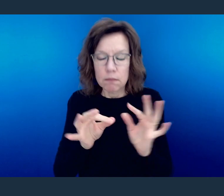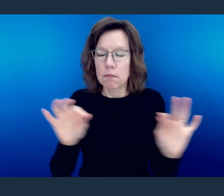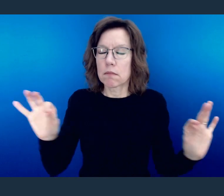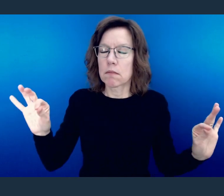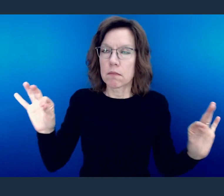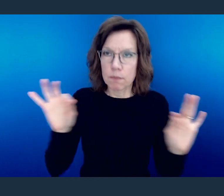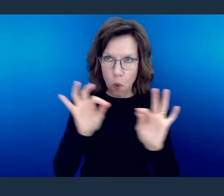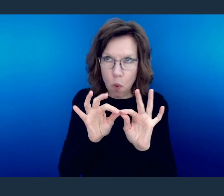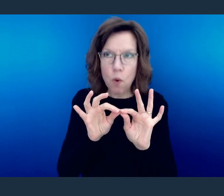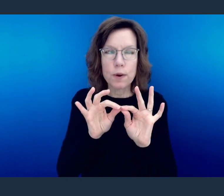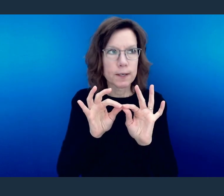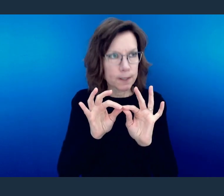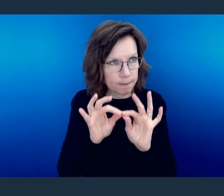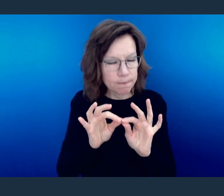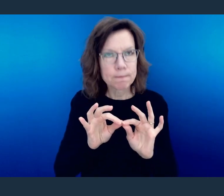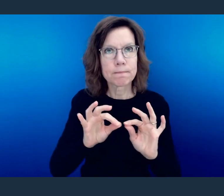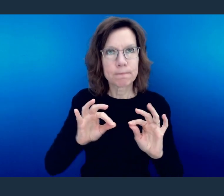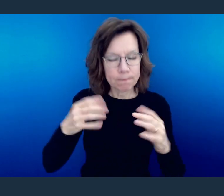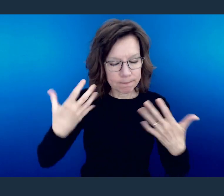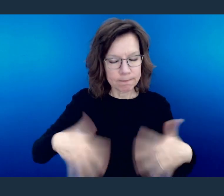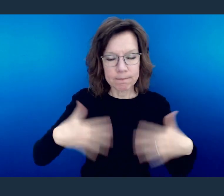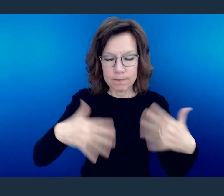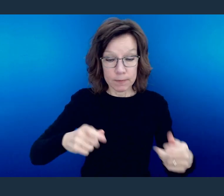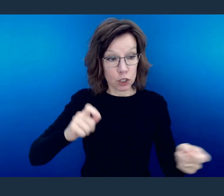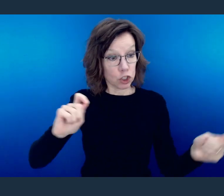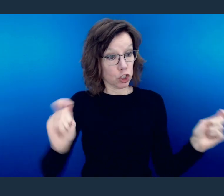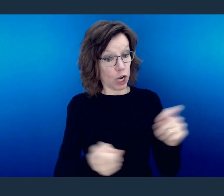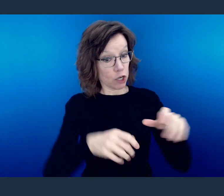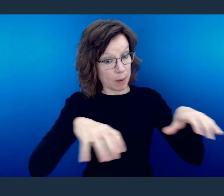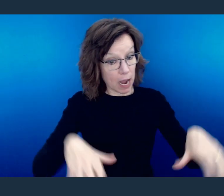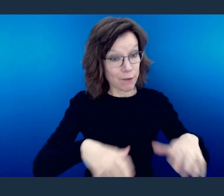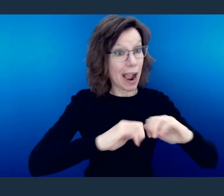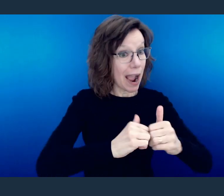He says "be transformed by the renewal of your mind."